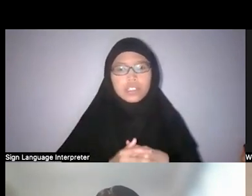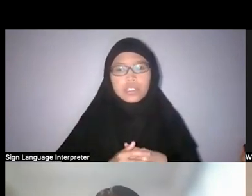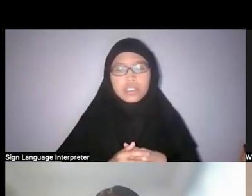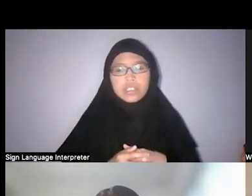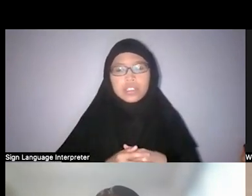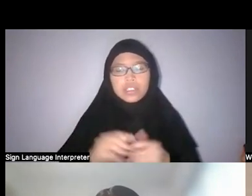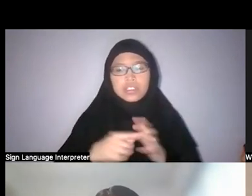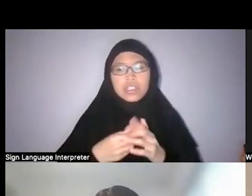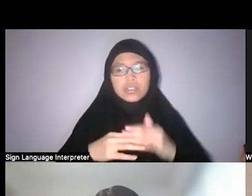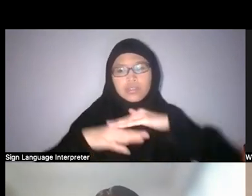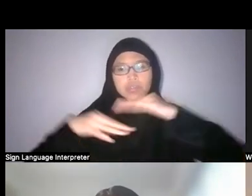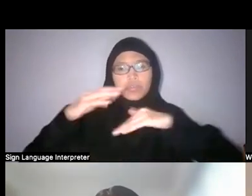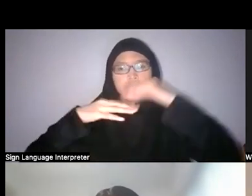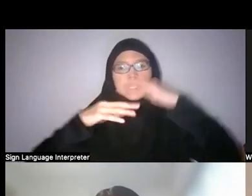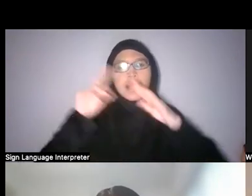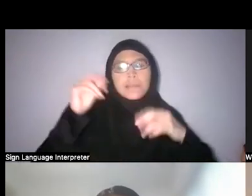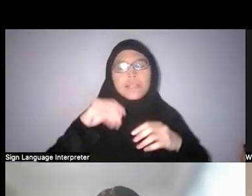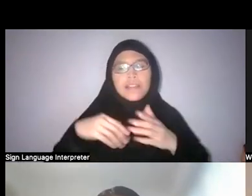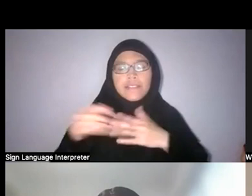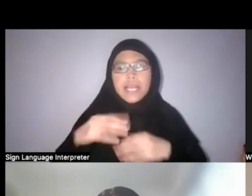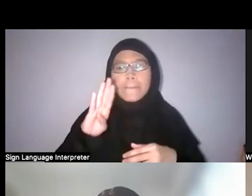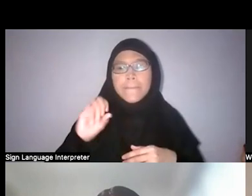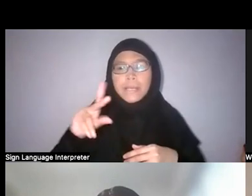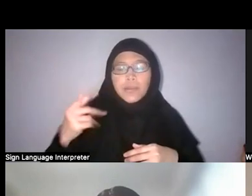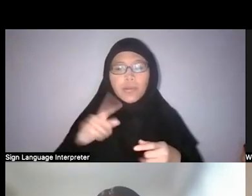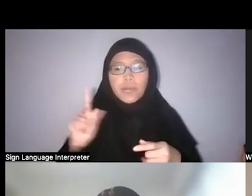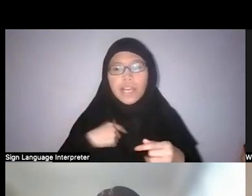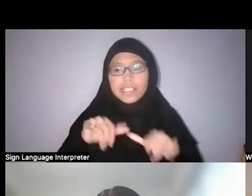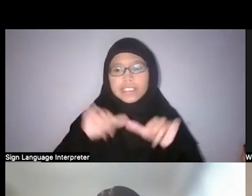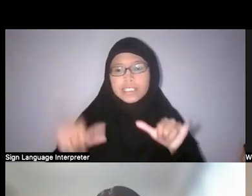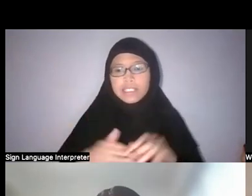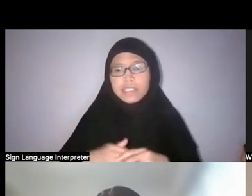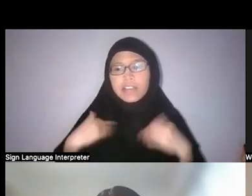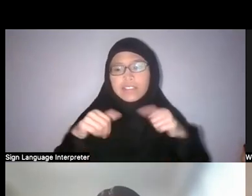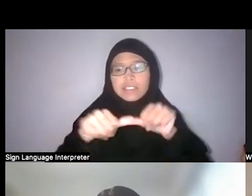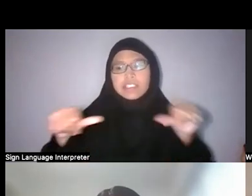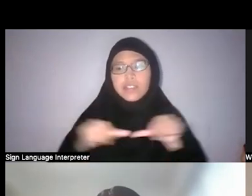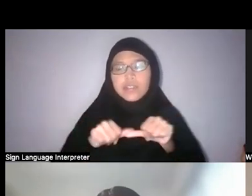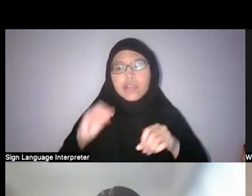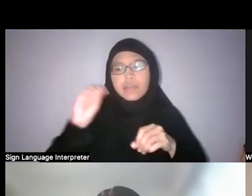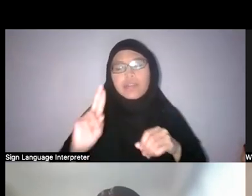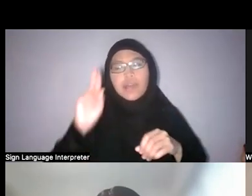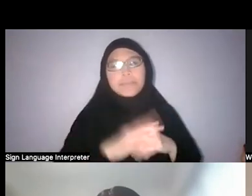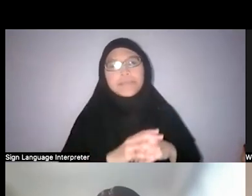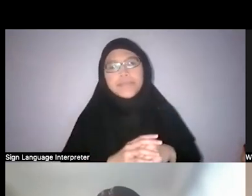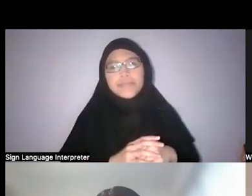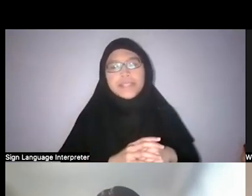I think even in Bedok where I stay, there’s this area where they put up this...